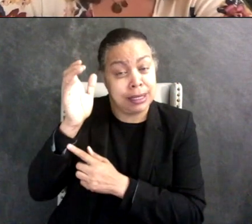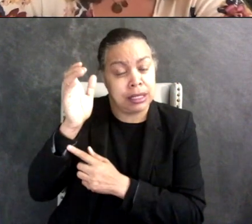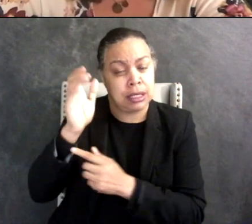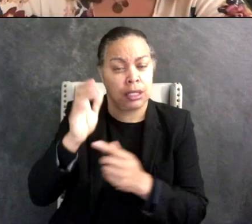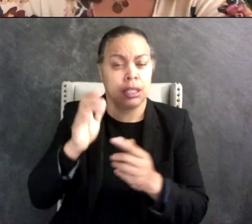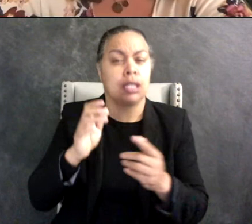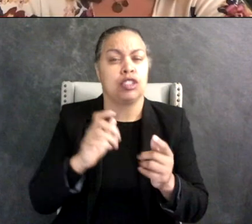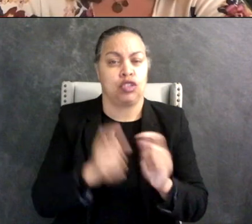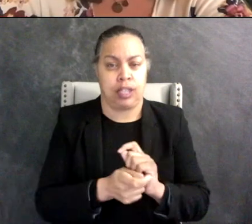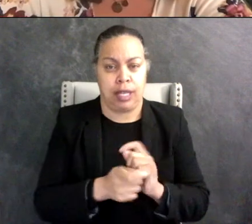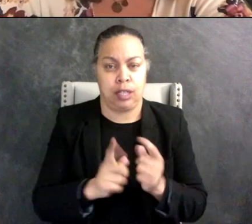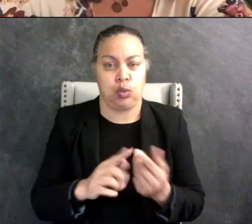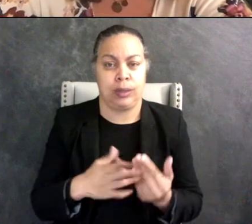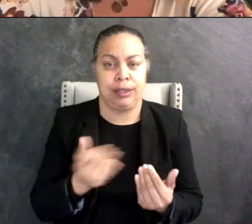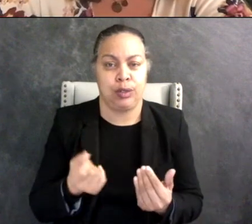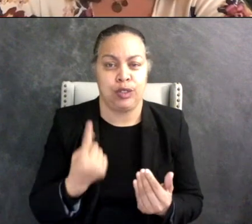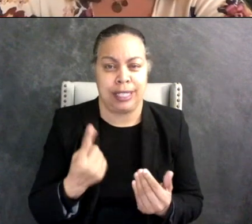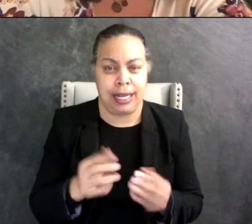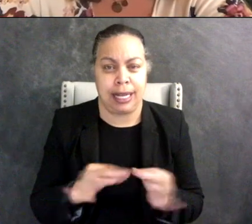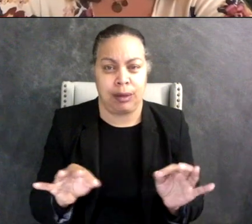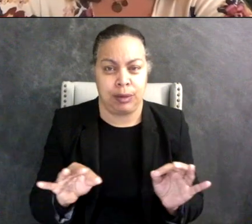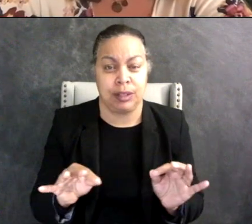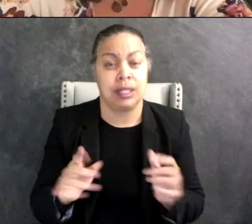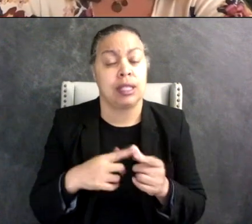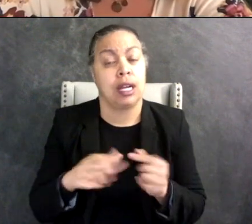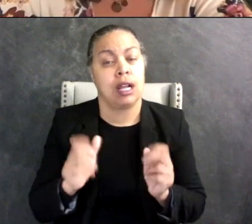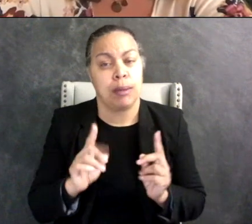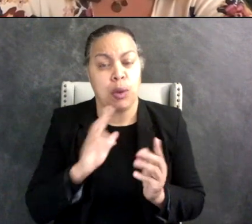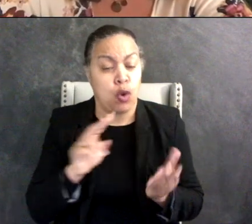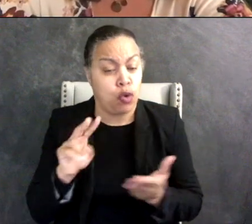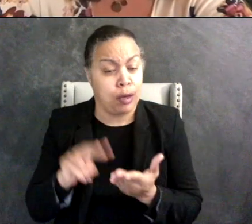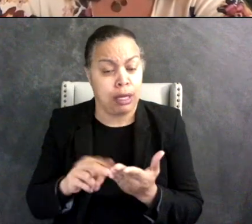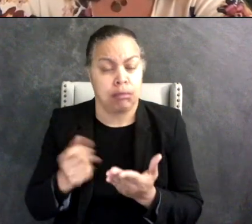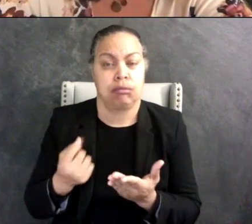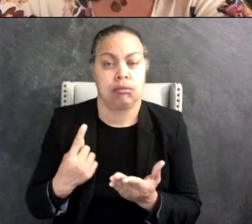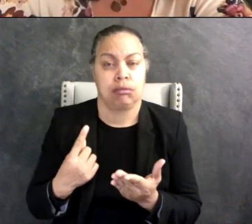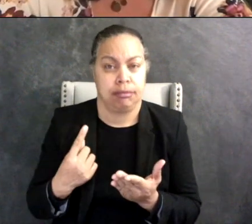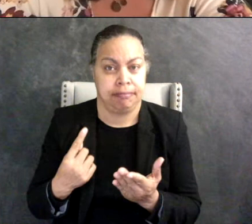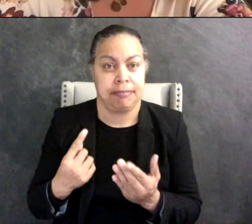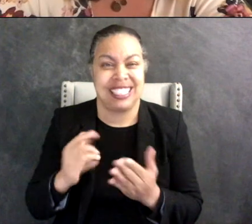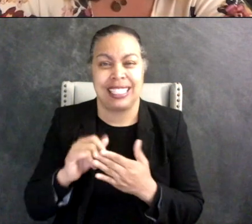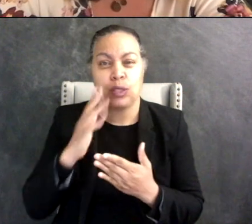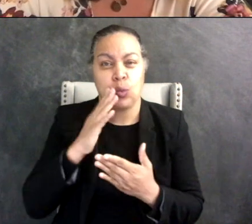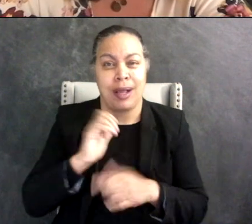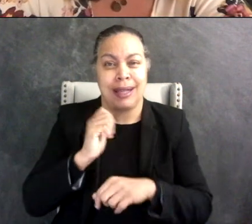understand and like accessible to other people so that's why I've made the Neurodivergent Narwhals.